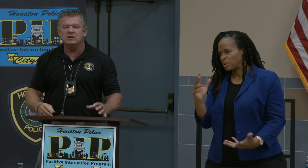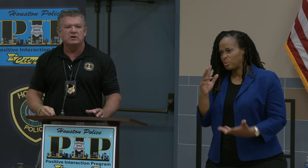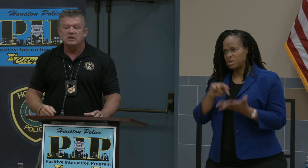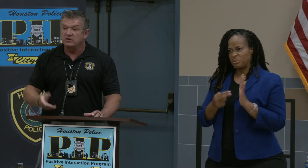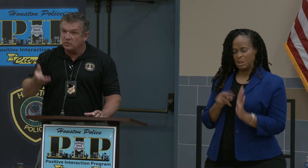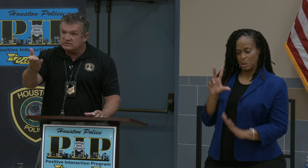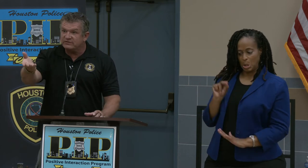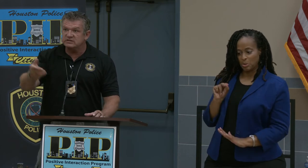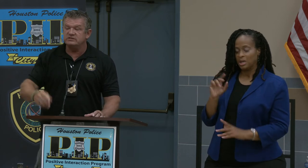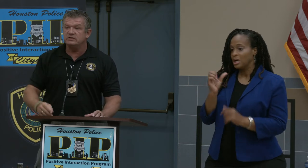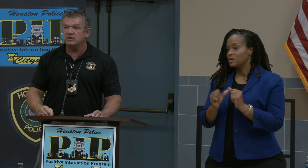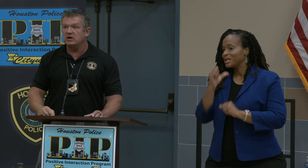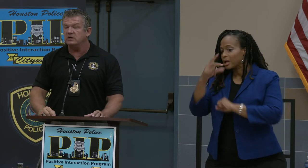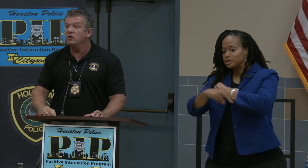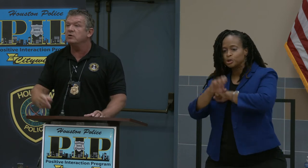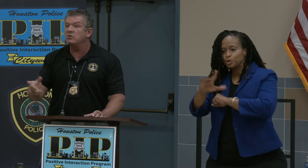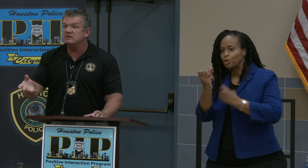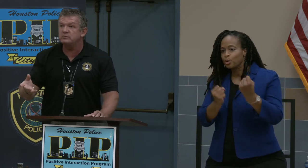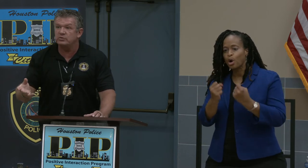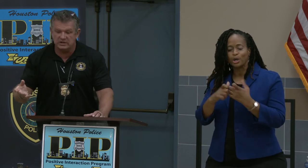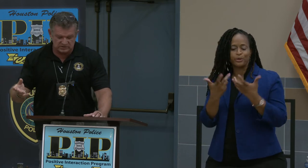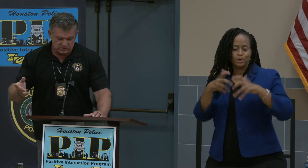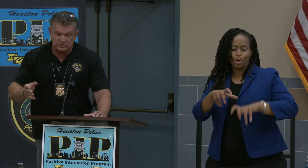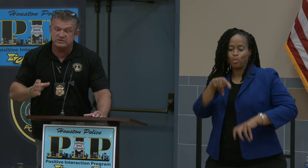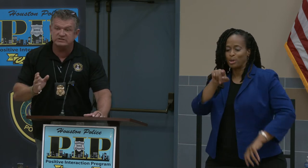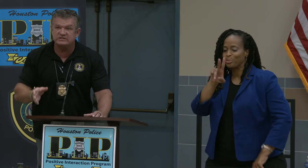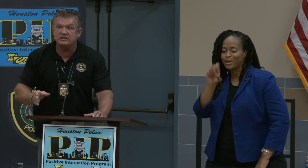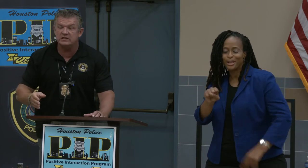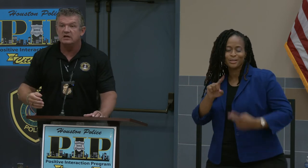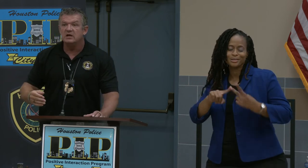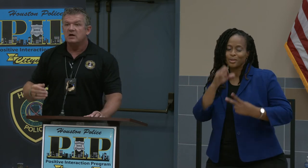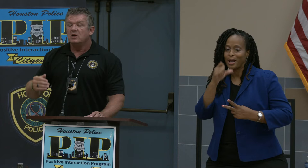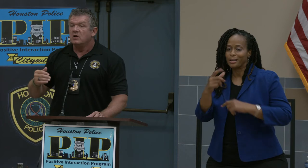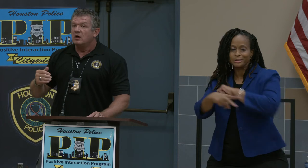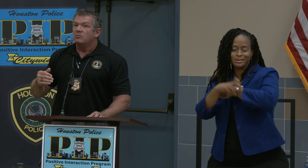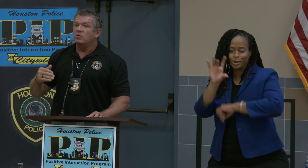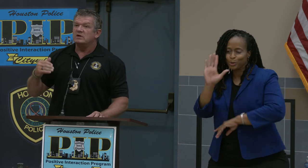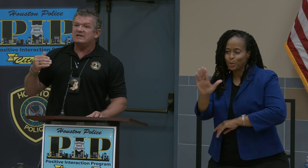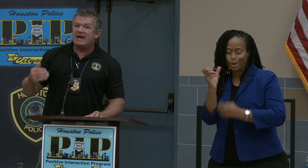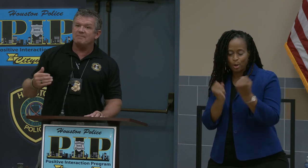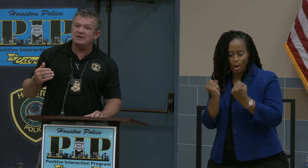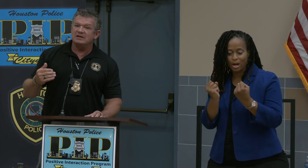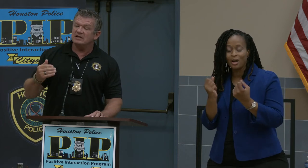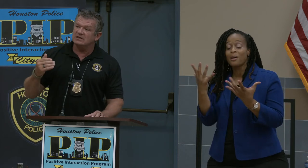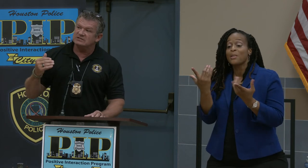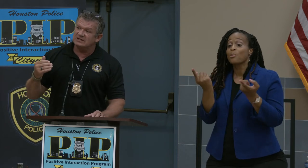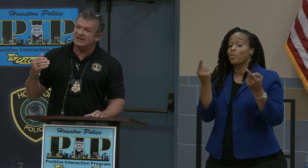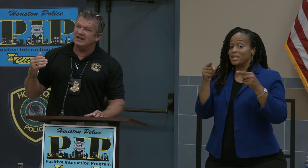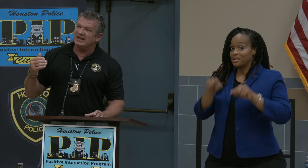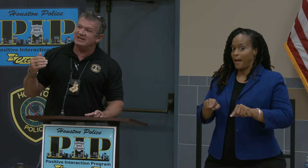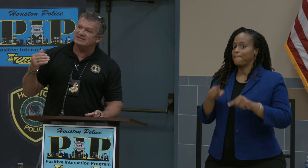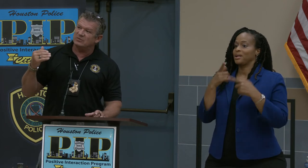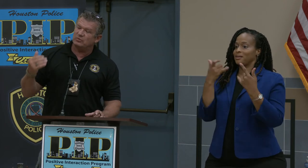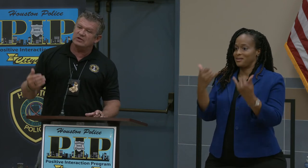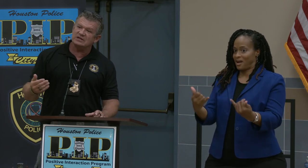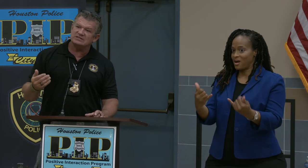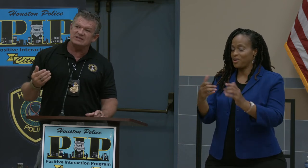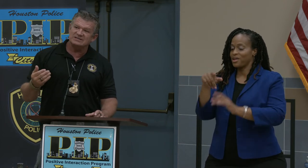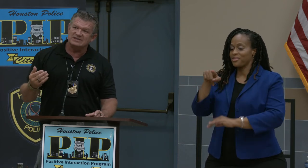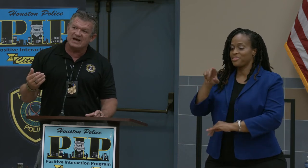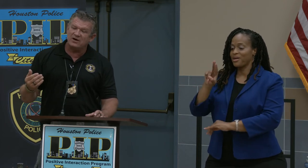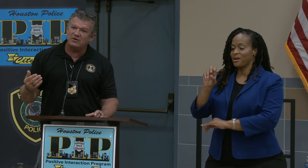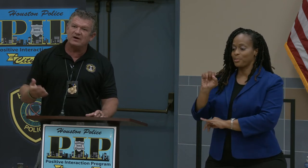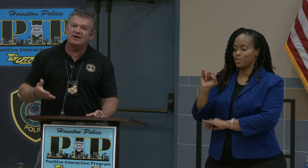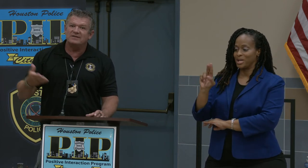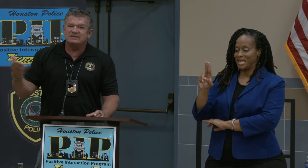No. No one is ever going to steal your car. No one wants a Prius is and they are now on the